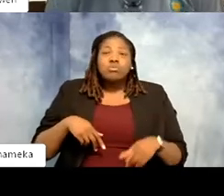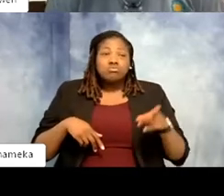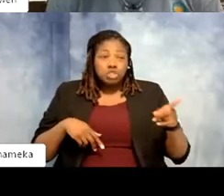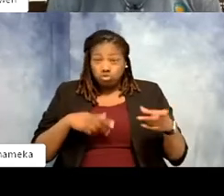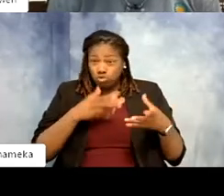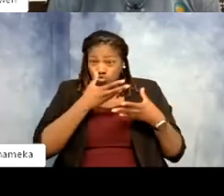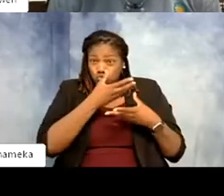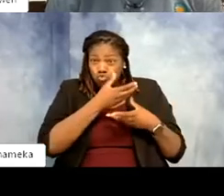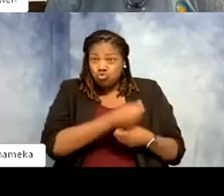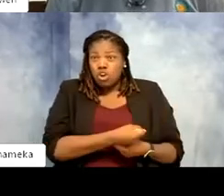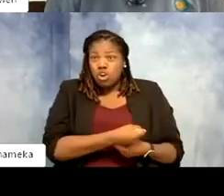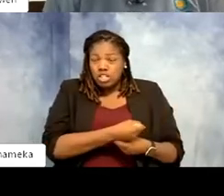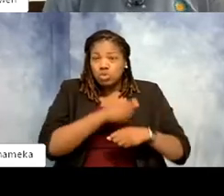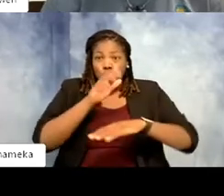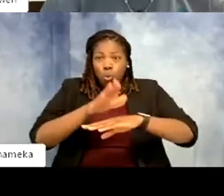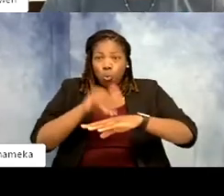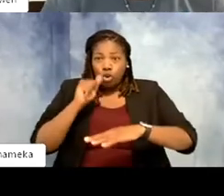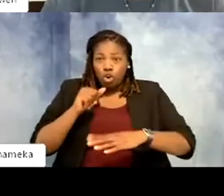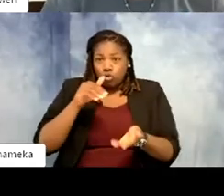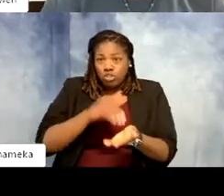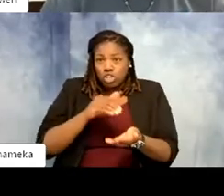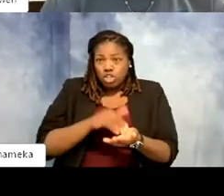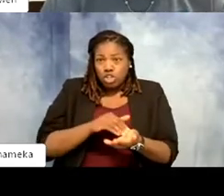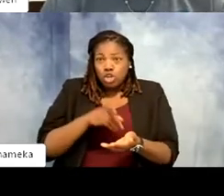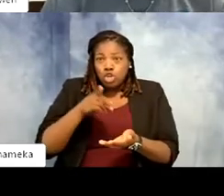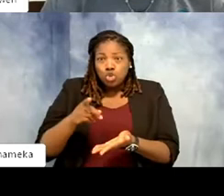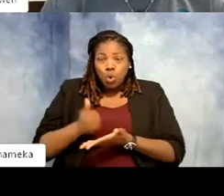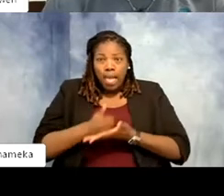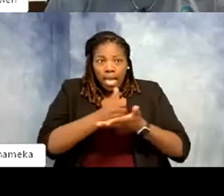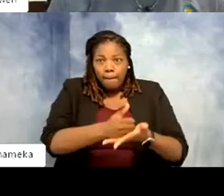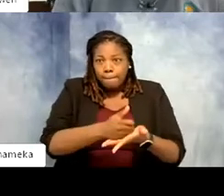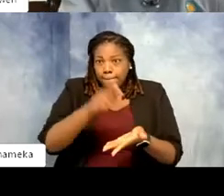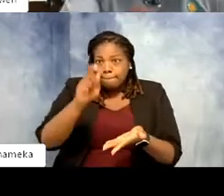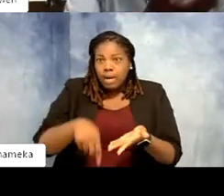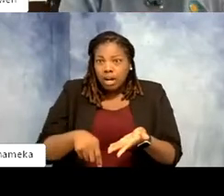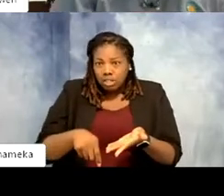we call in the vets you have to assist with that exam. You have to like I'm doing there, holding that